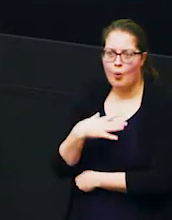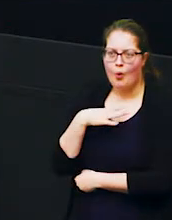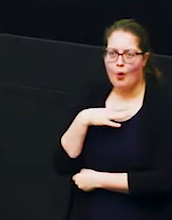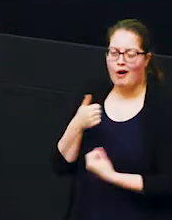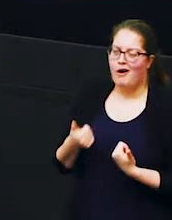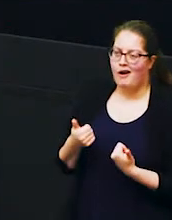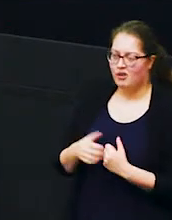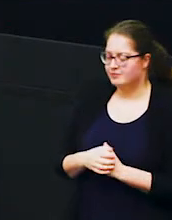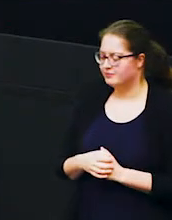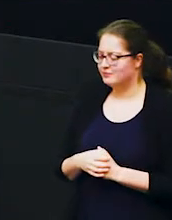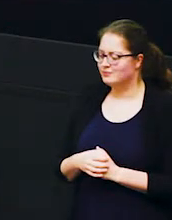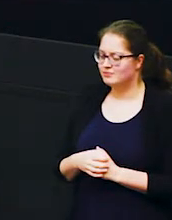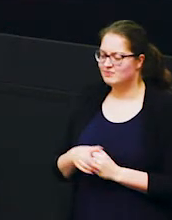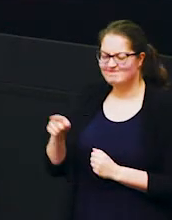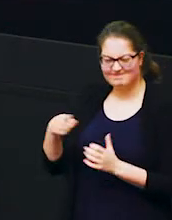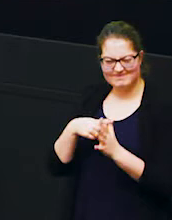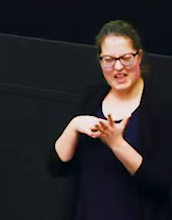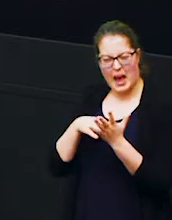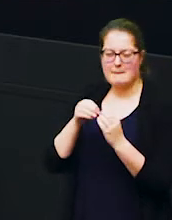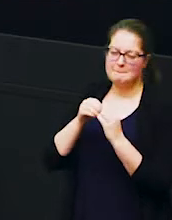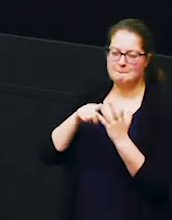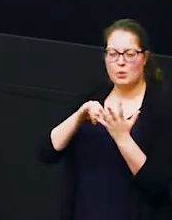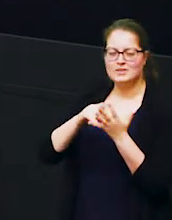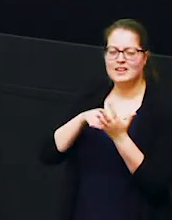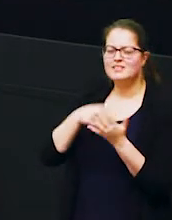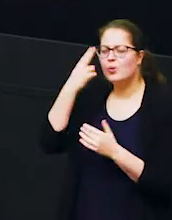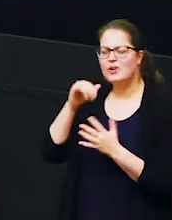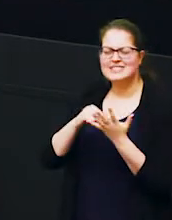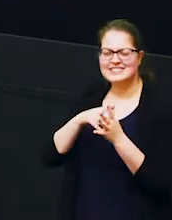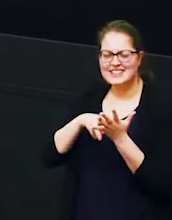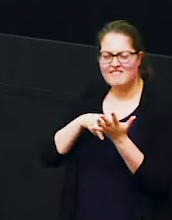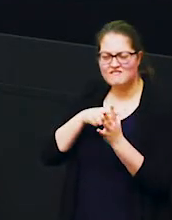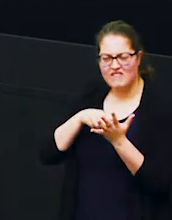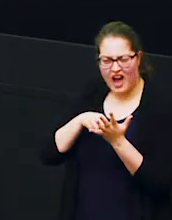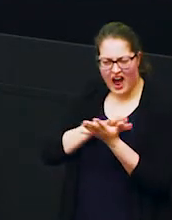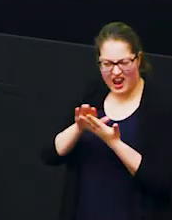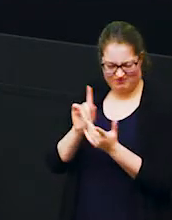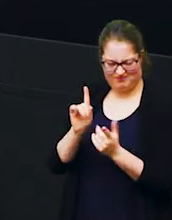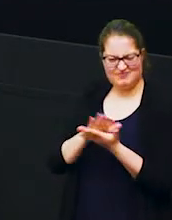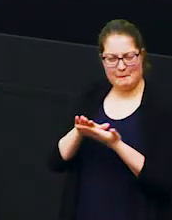now in ambicelli ambisela is a savannah ecosystem and what that means is that they have a very